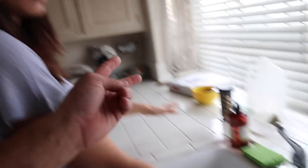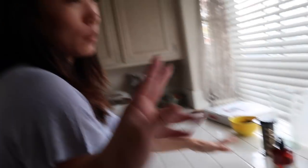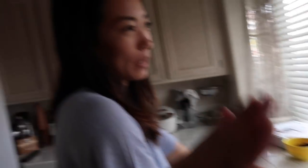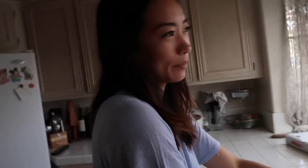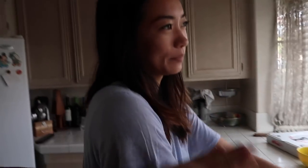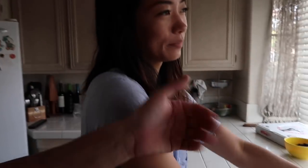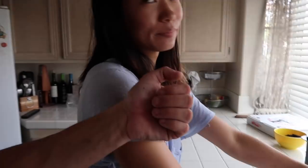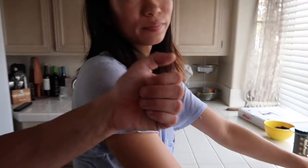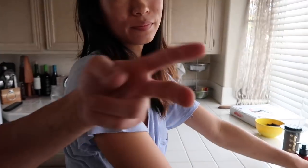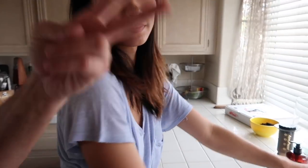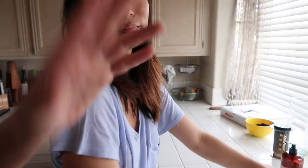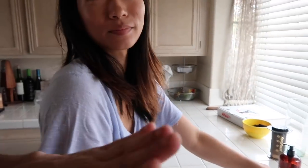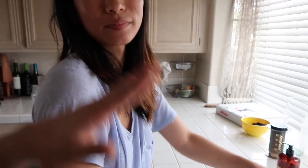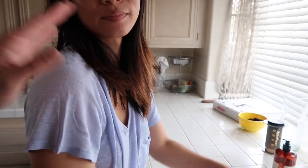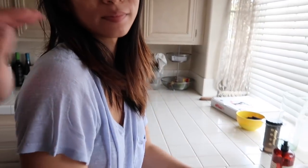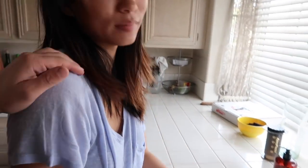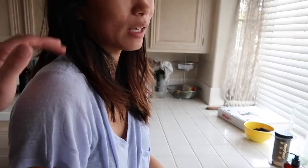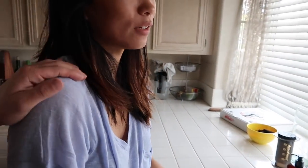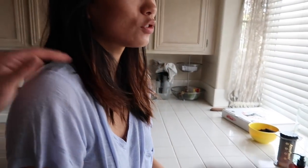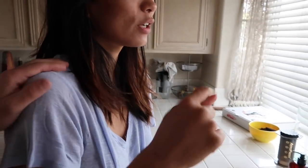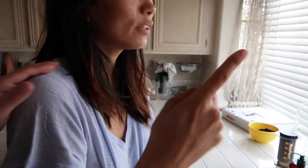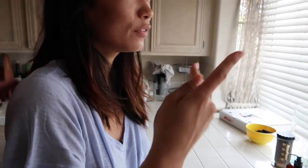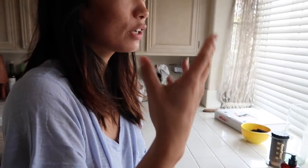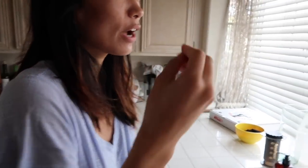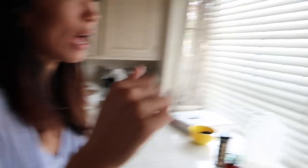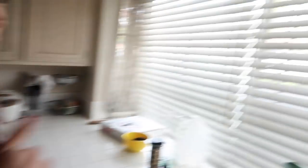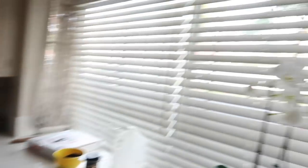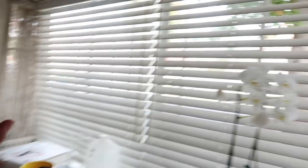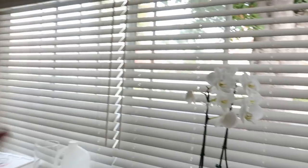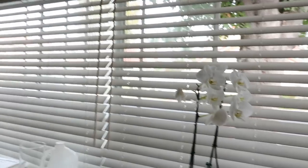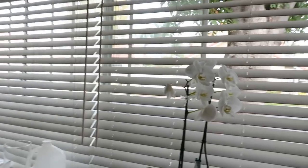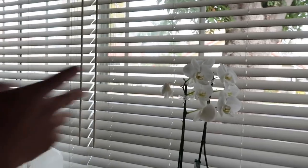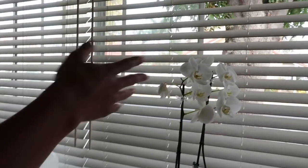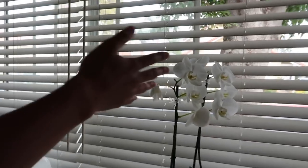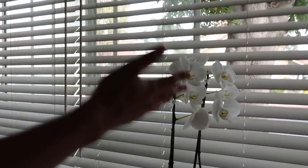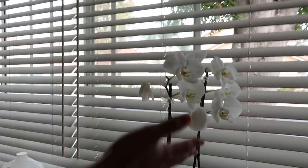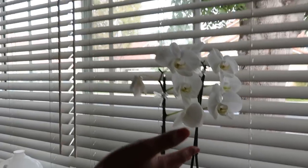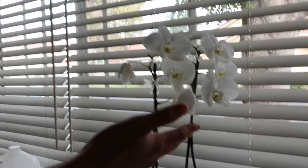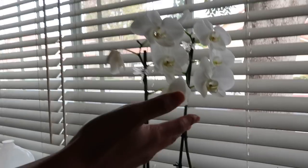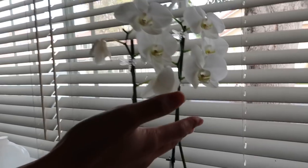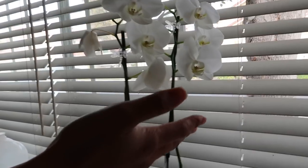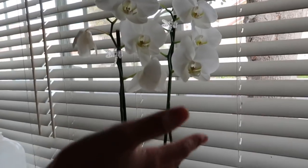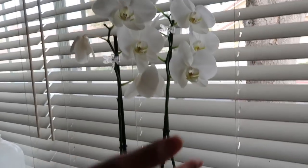Nice very clean Yeah. I was trying to figure out how to take care of the orchid